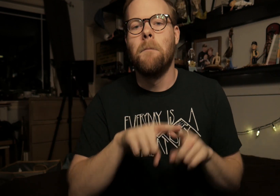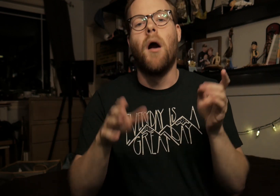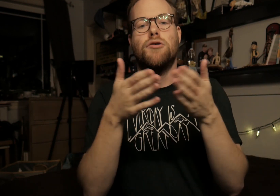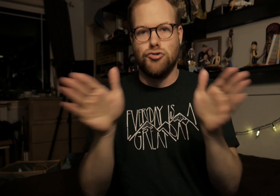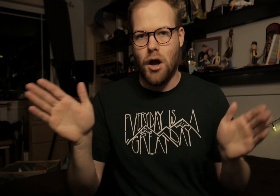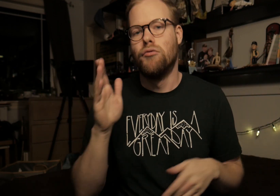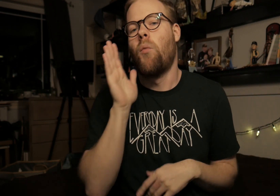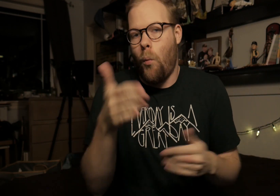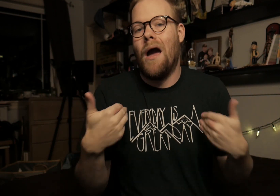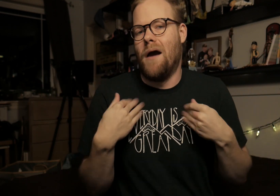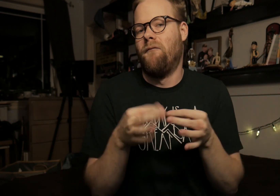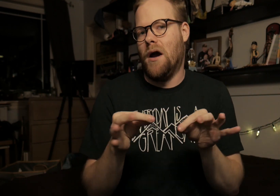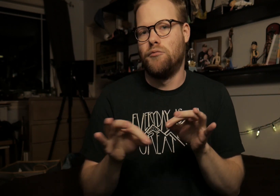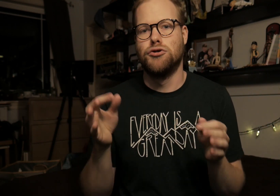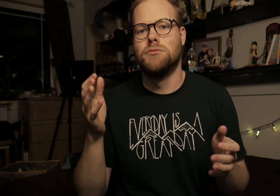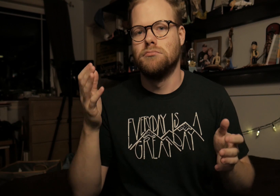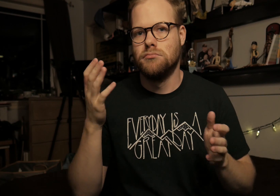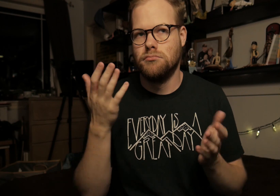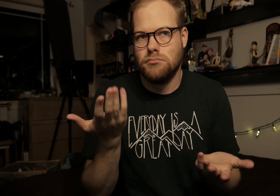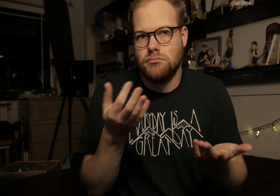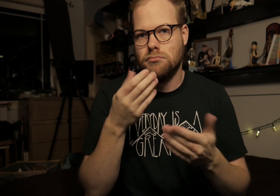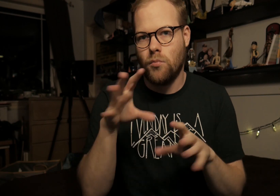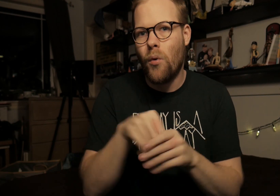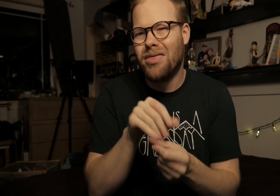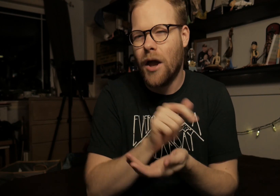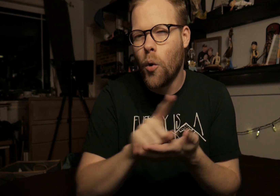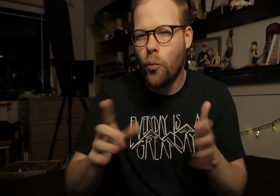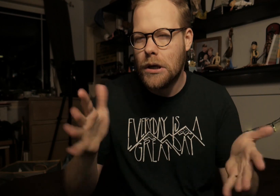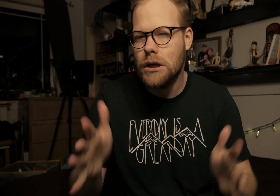But generally, they will have captions within a week or so.